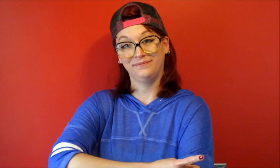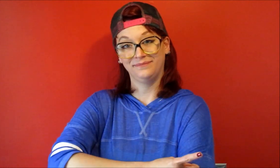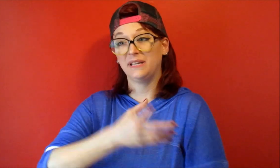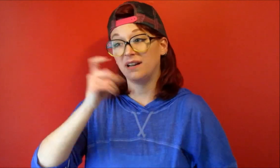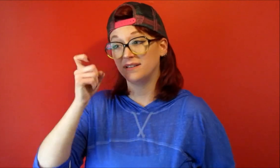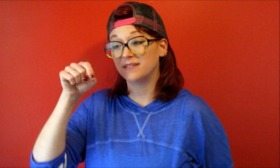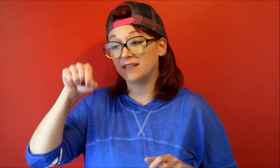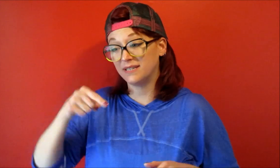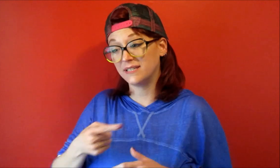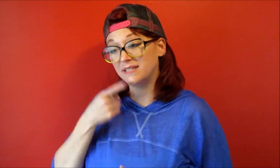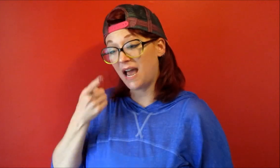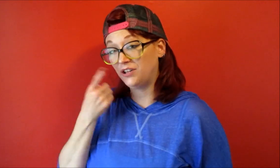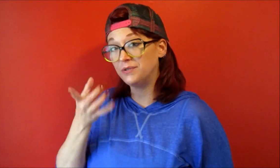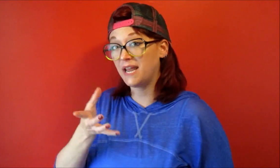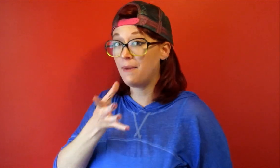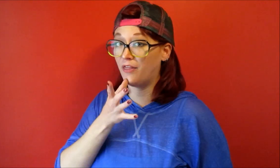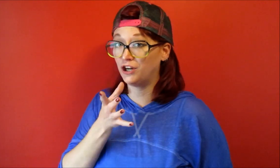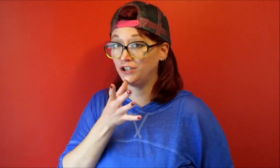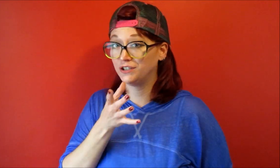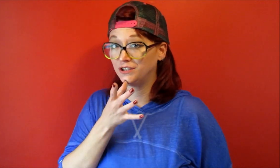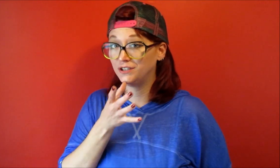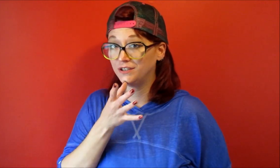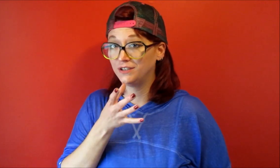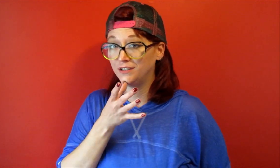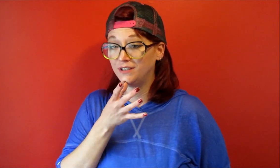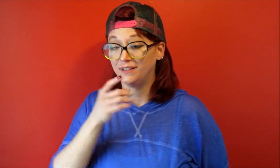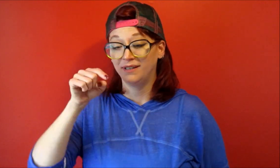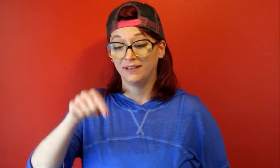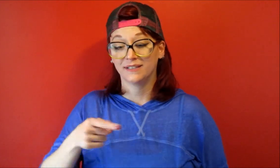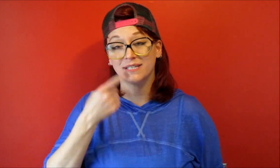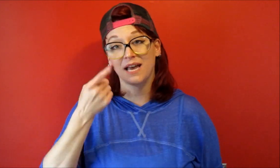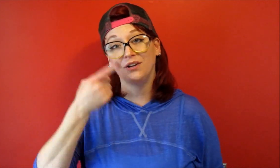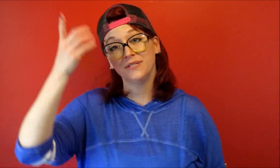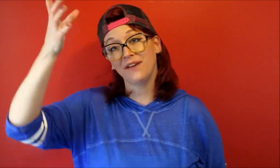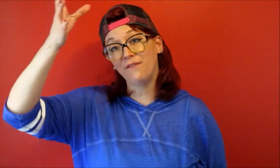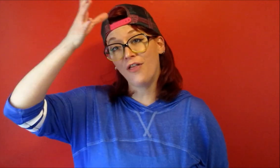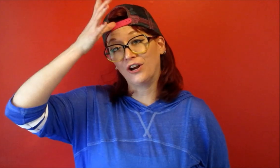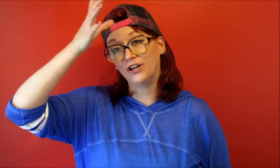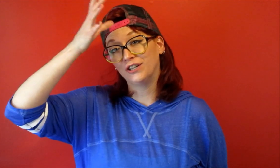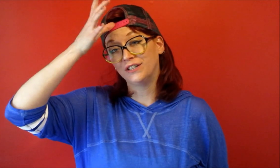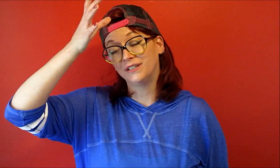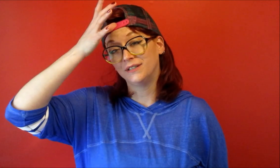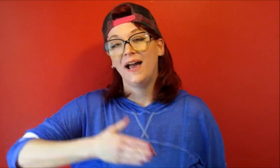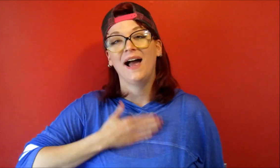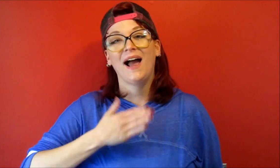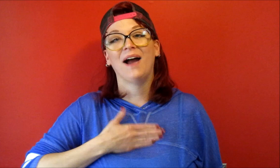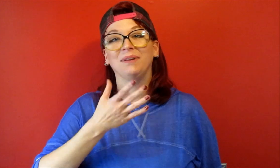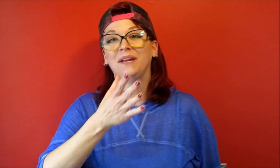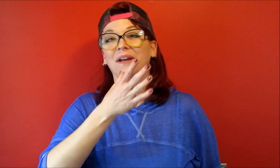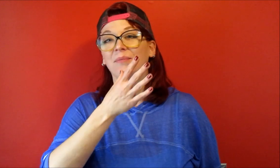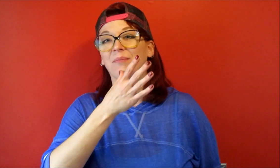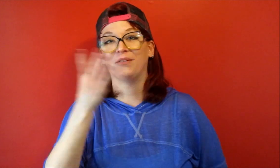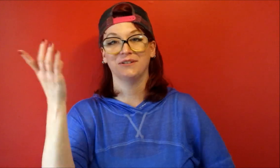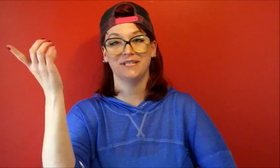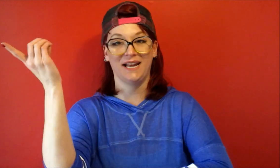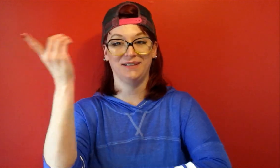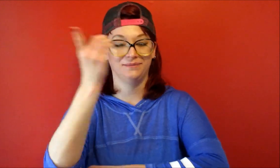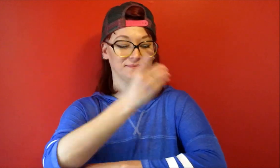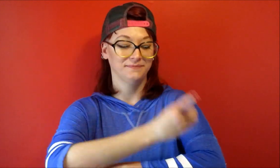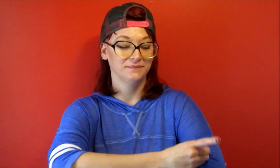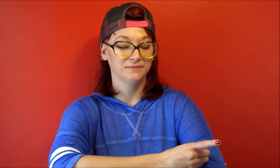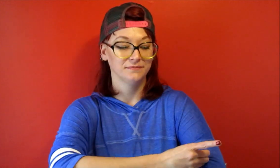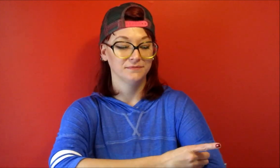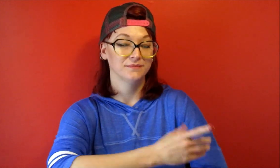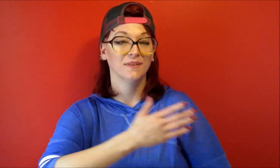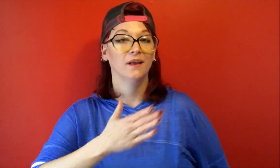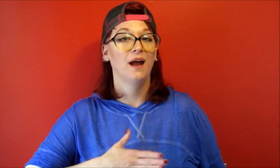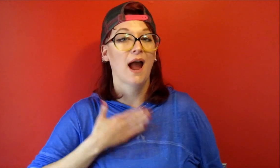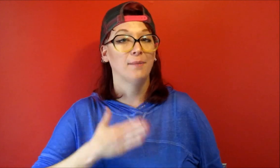this is how you say mother this is how you say father happy Mother's Day happy